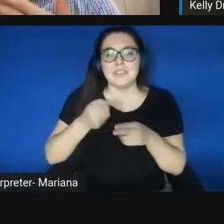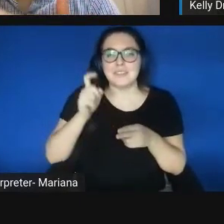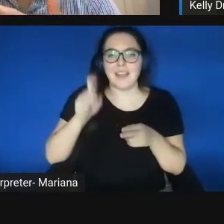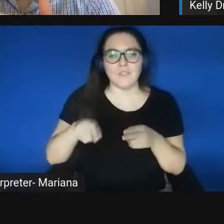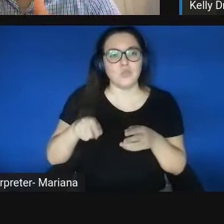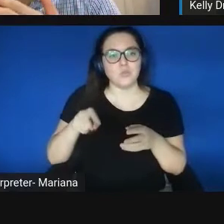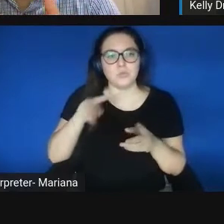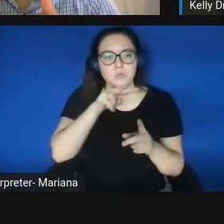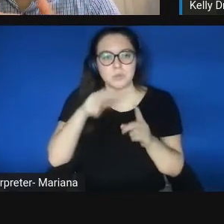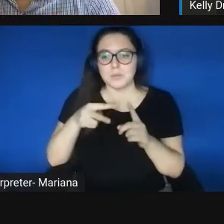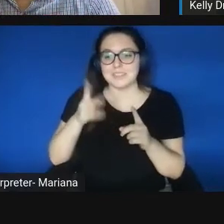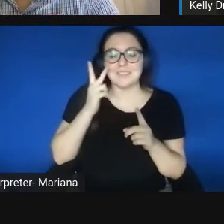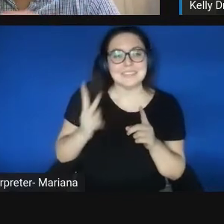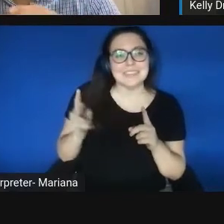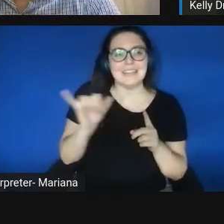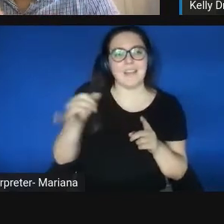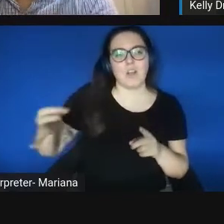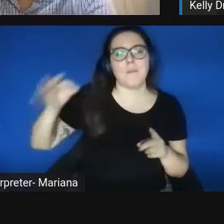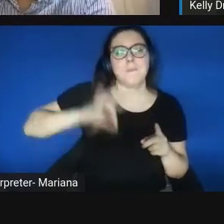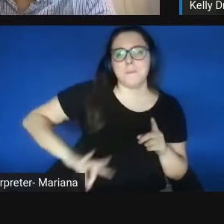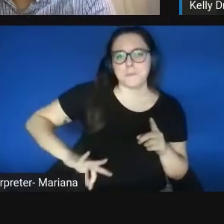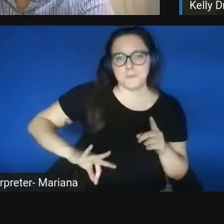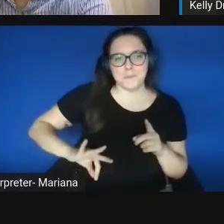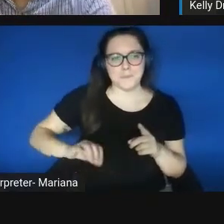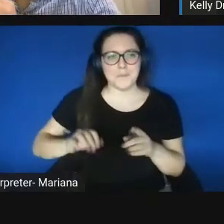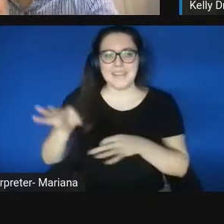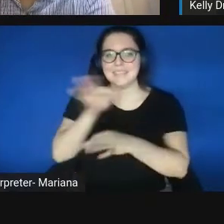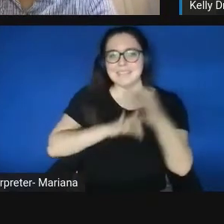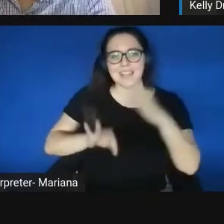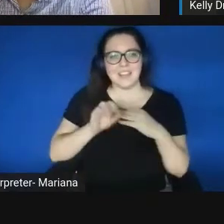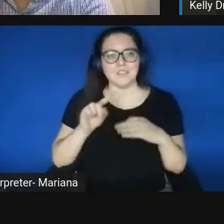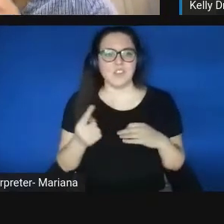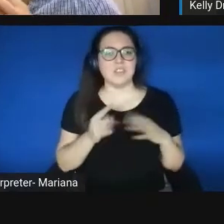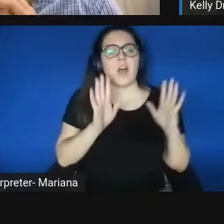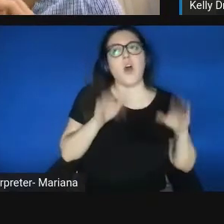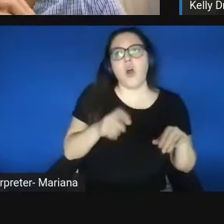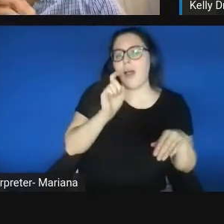an opportunity, rather than just, "Okay, we need to go ahead and give them something or fill that gap."